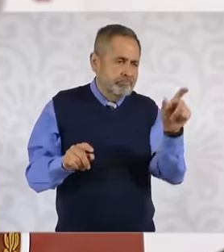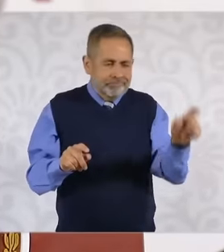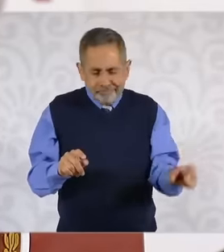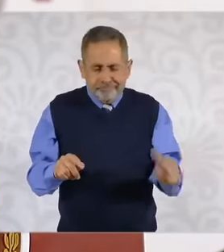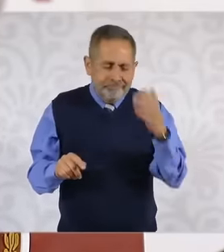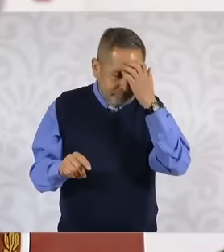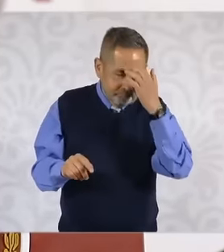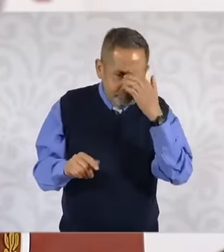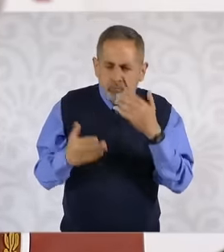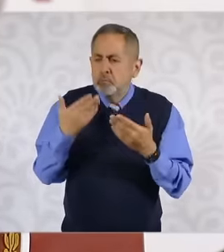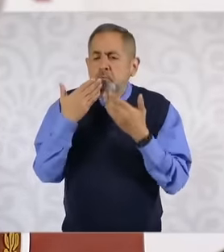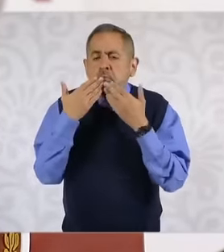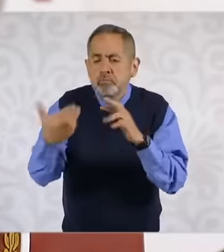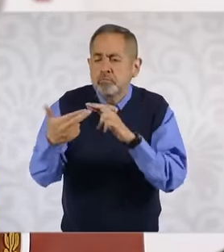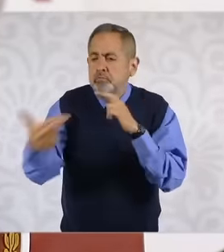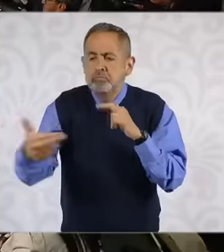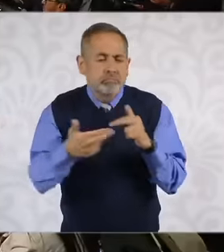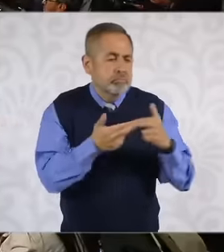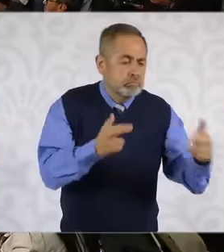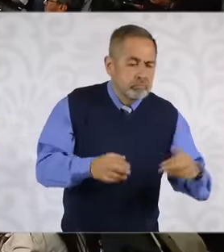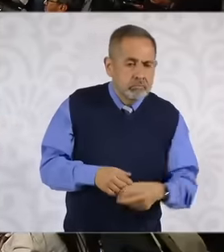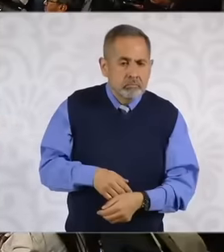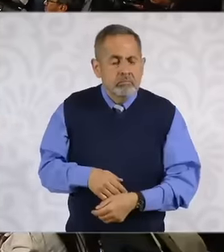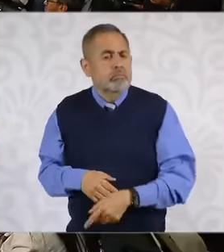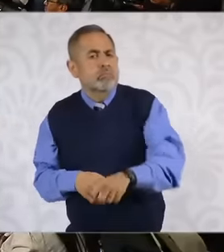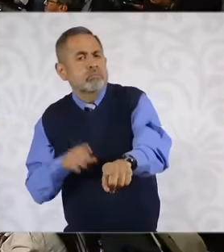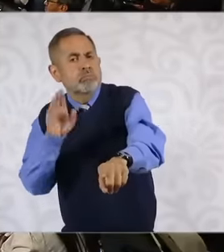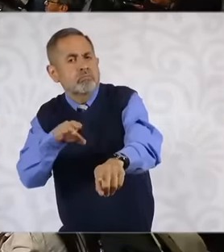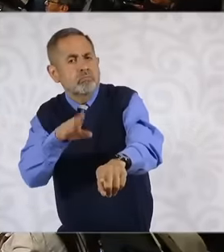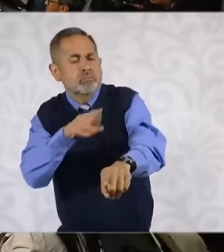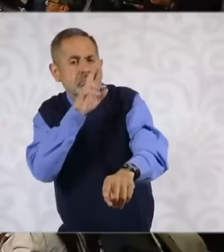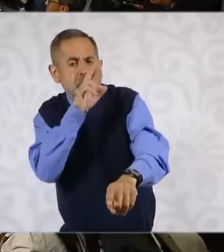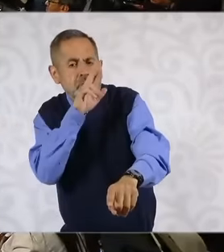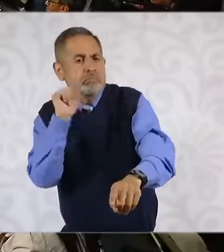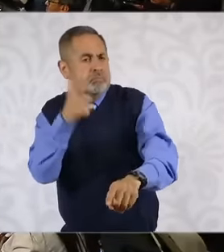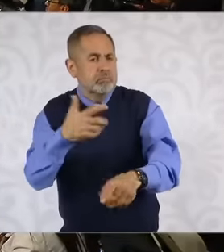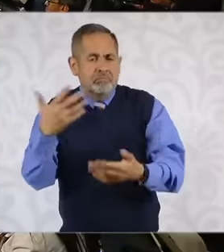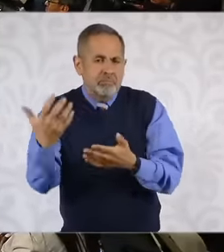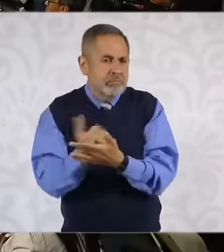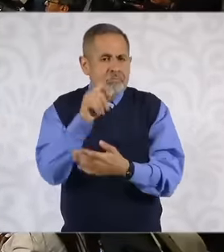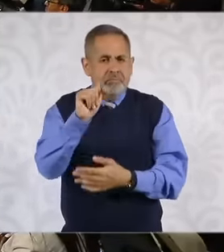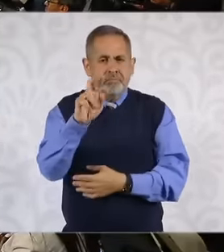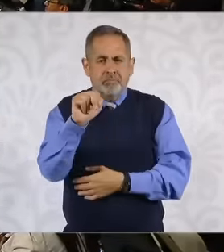a good relationship, you are not worried That Trump wins with the immigration issue, his positions, the immigration issue,